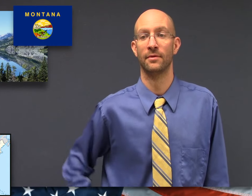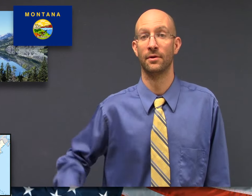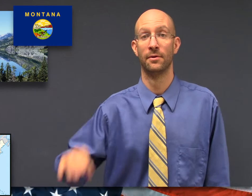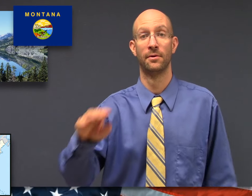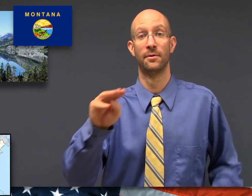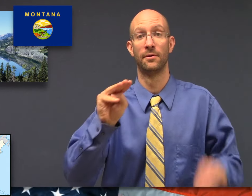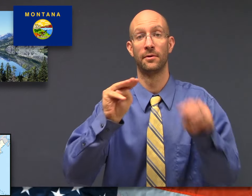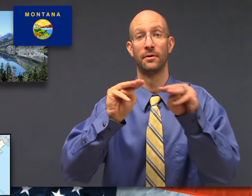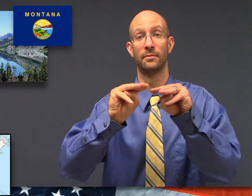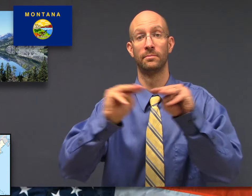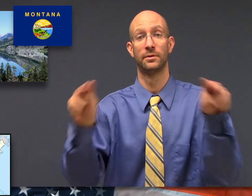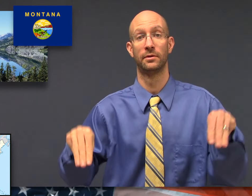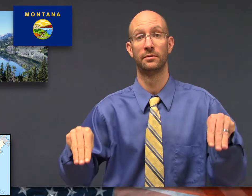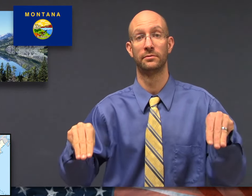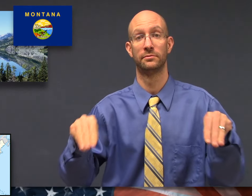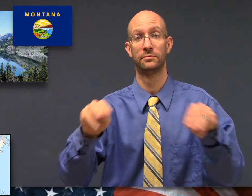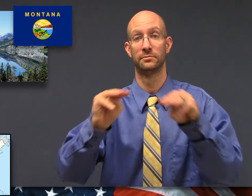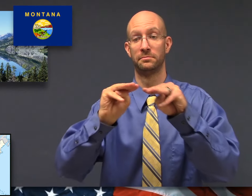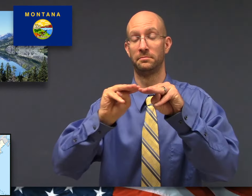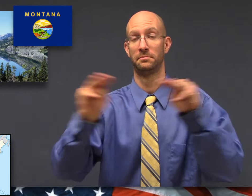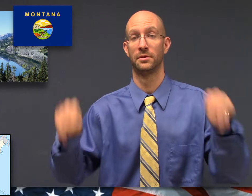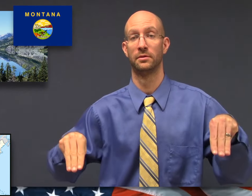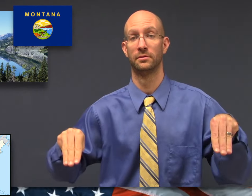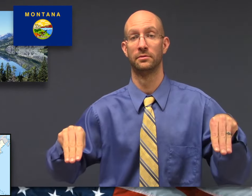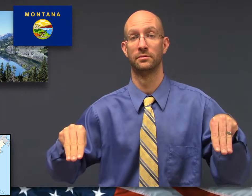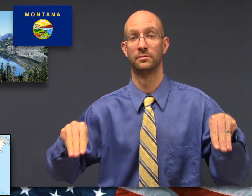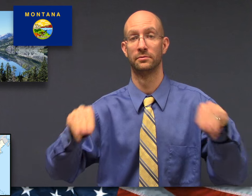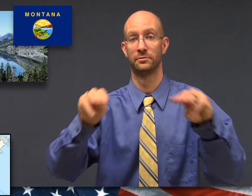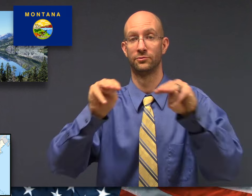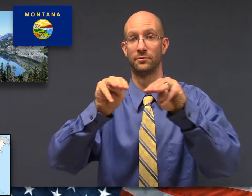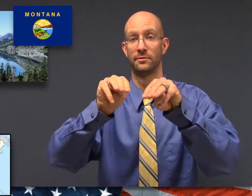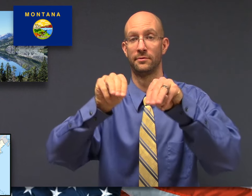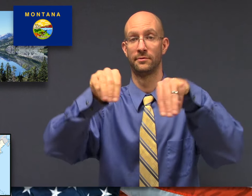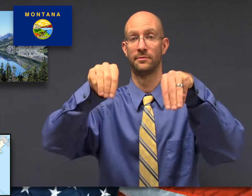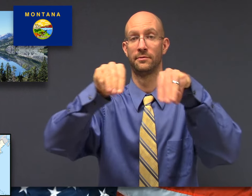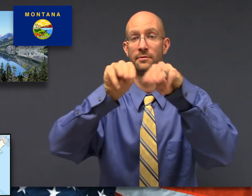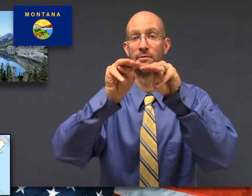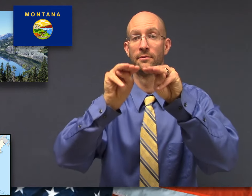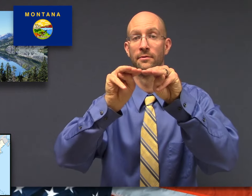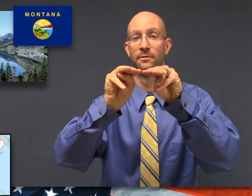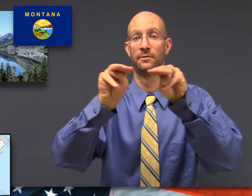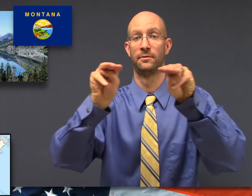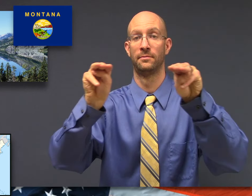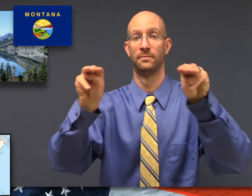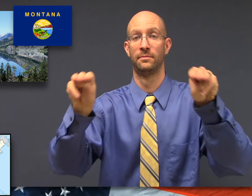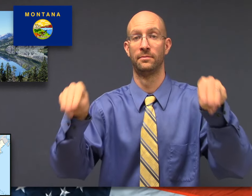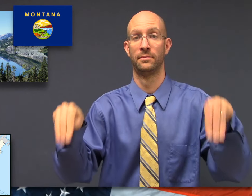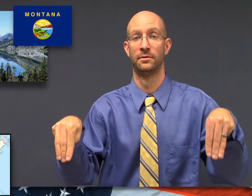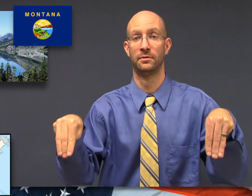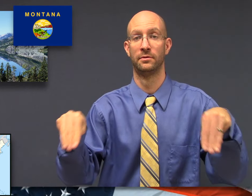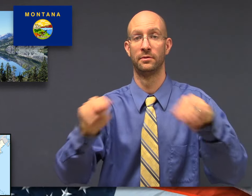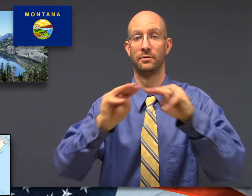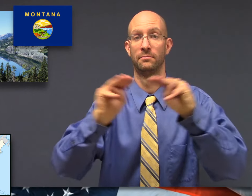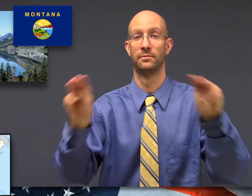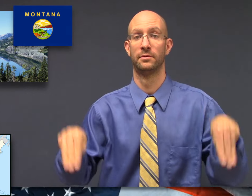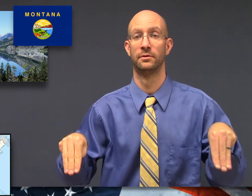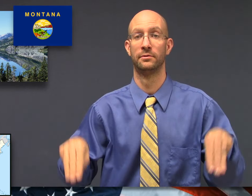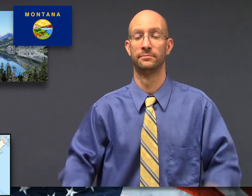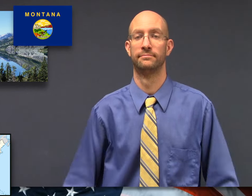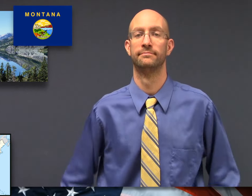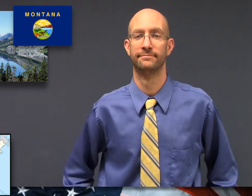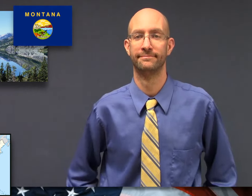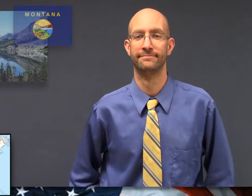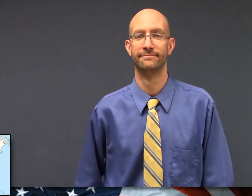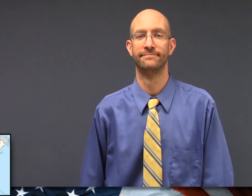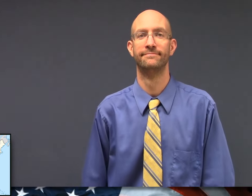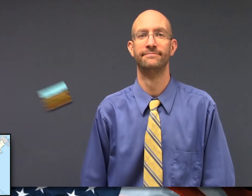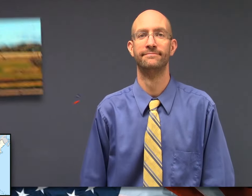Handshapes-M for both hands representing mountains